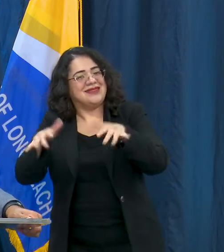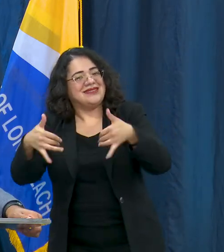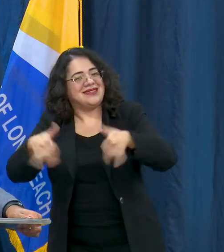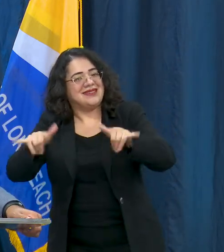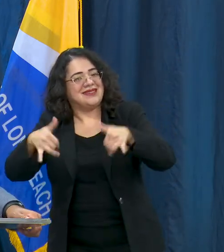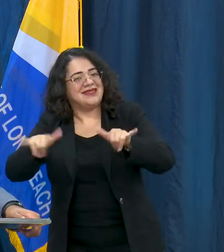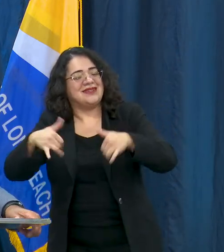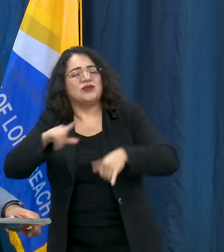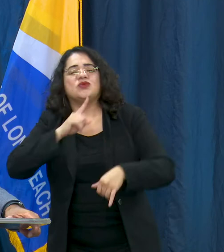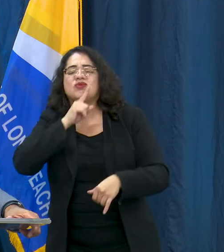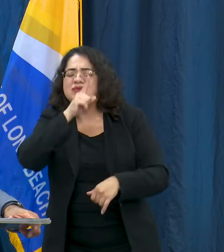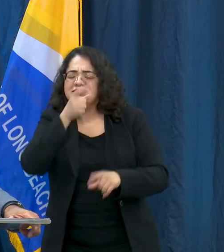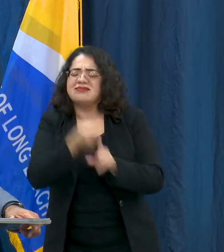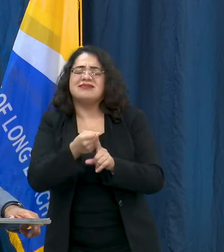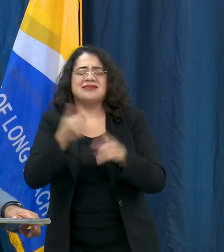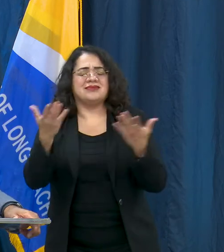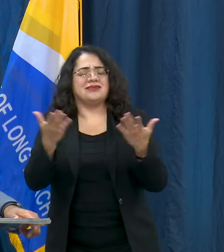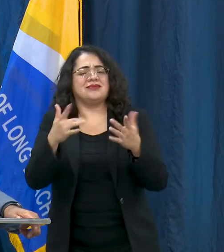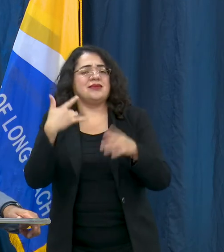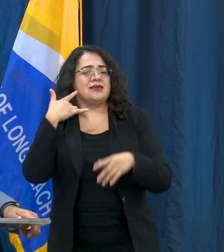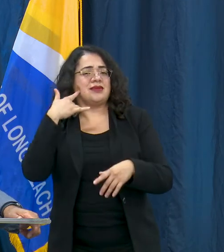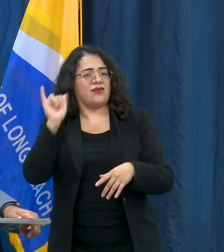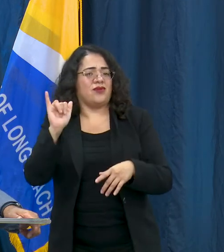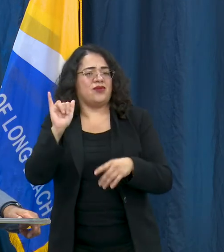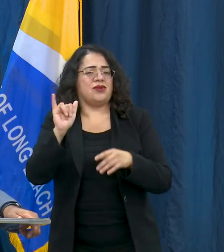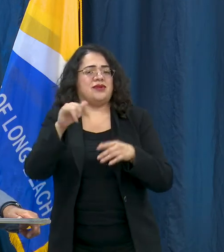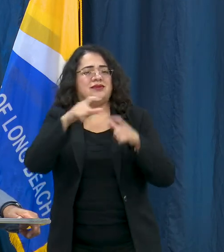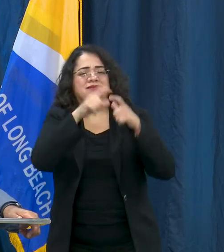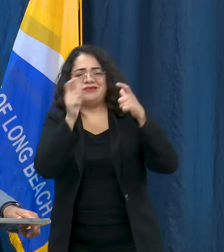we are having to dramatically eliminate and reduce